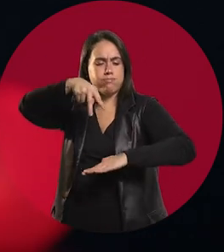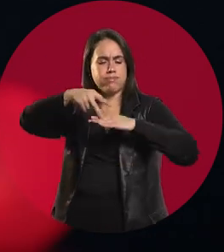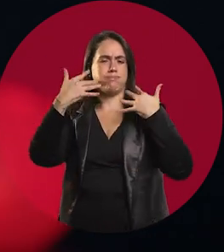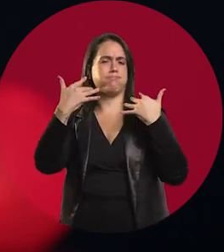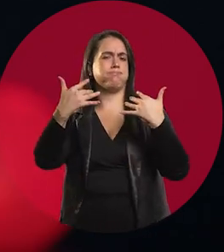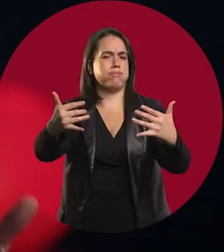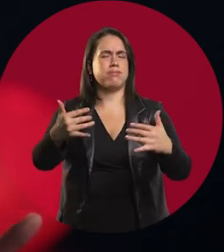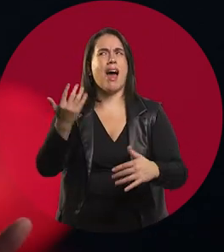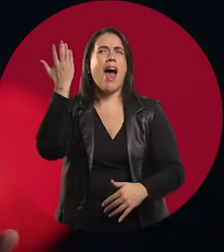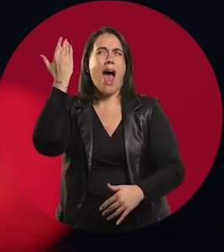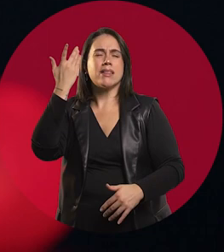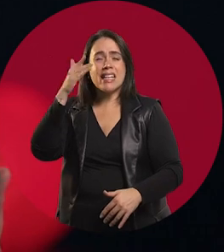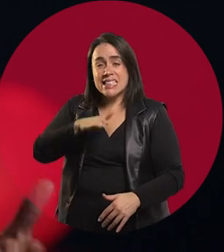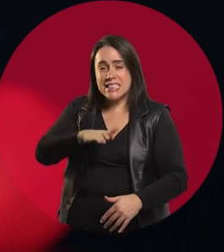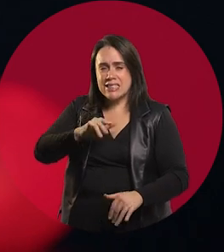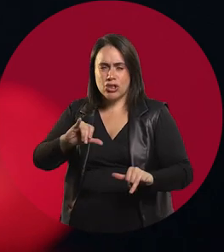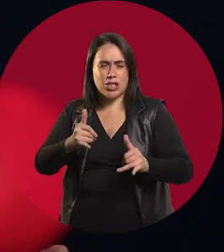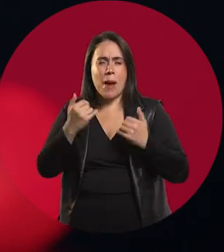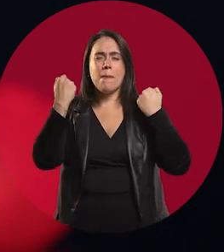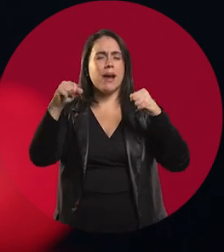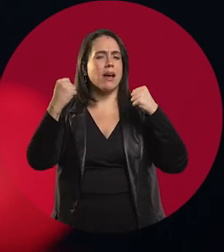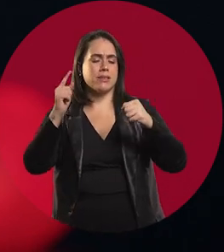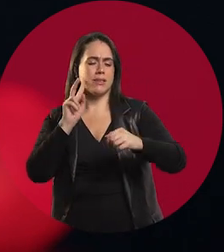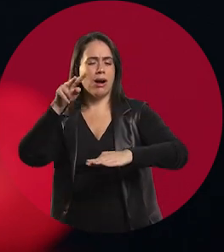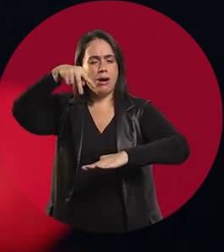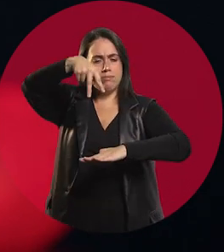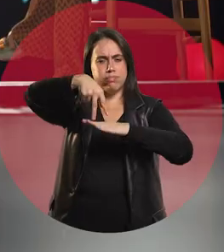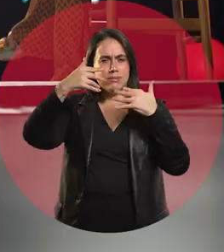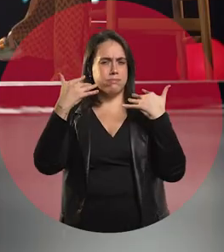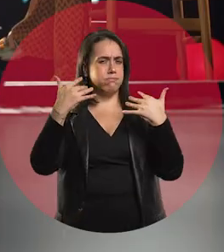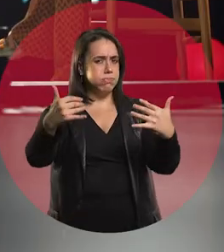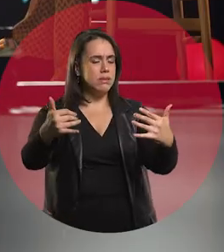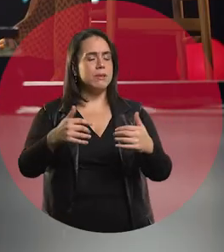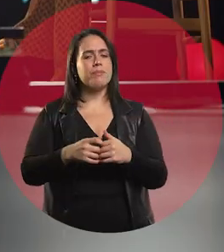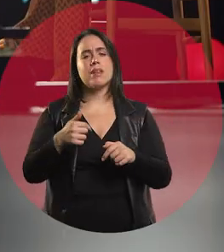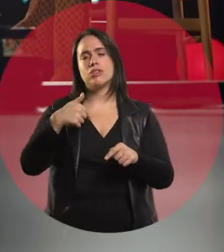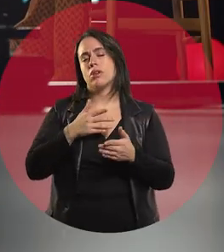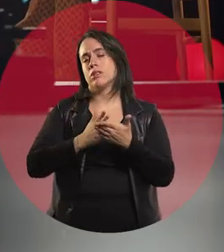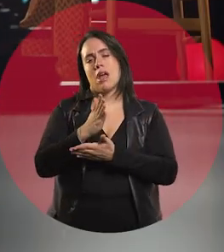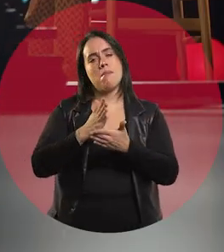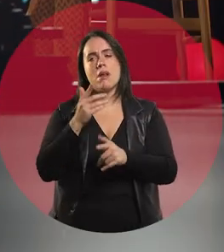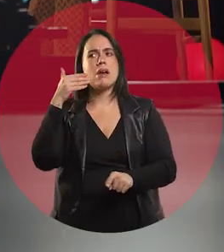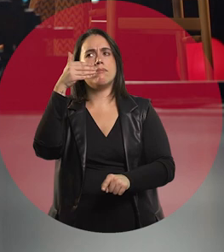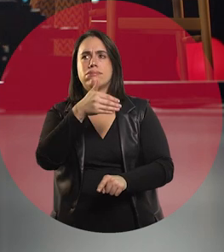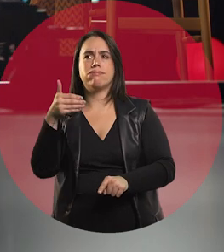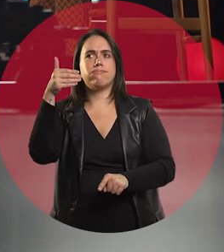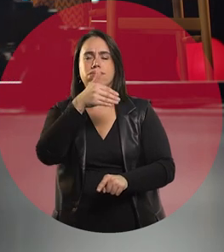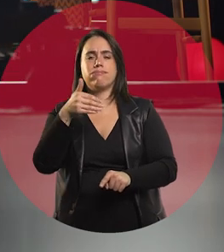I'm on stage since before going on stage, so to speak. And I participated in all